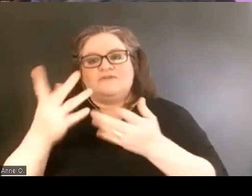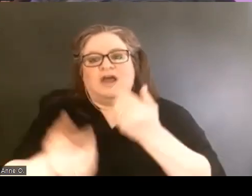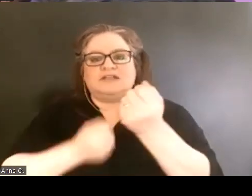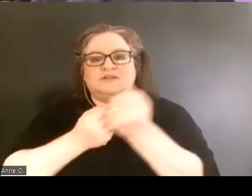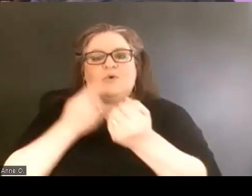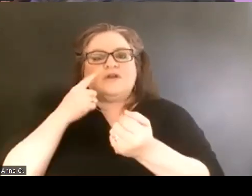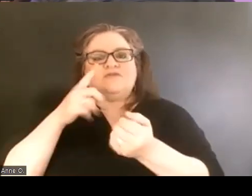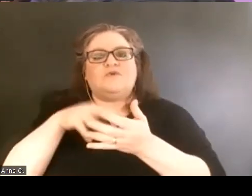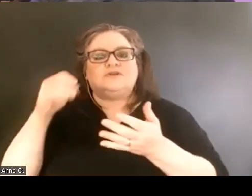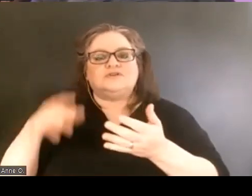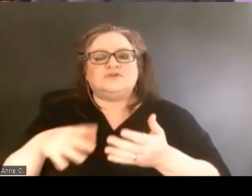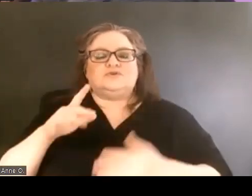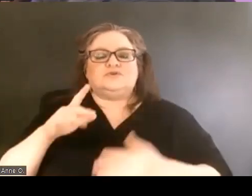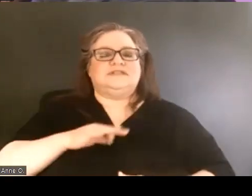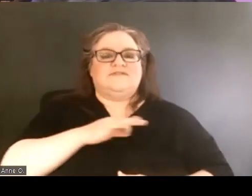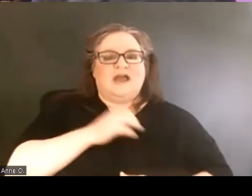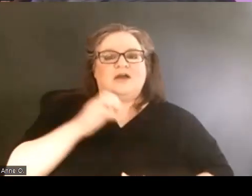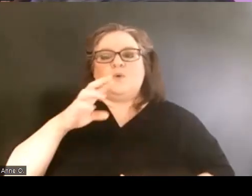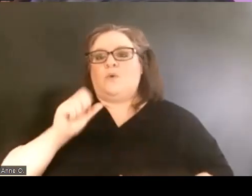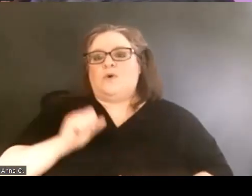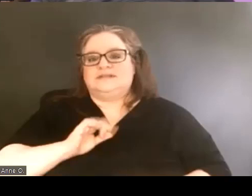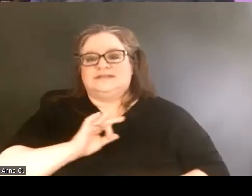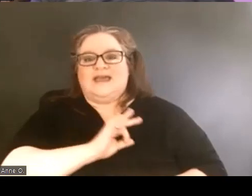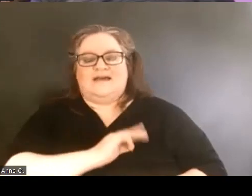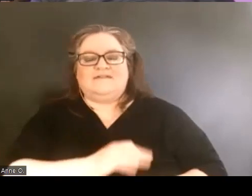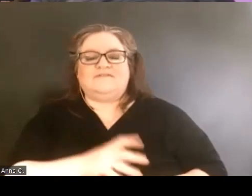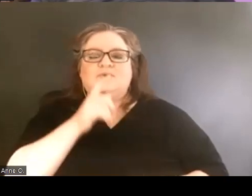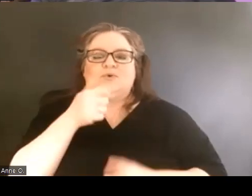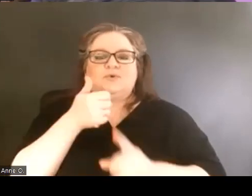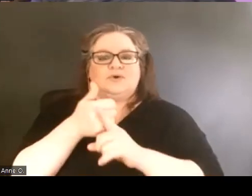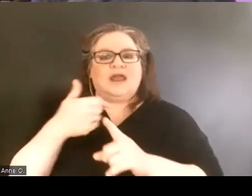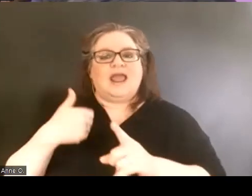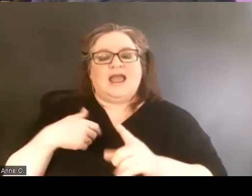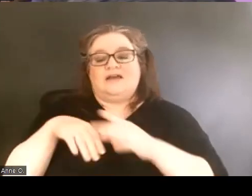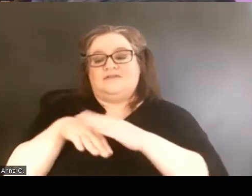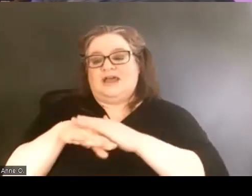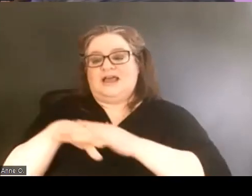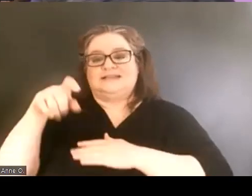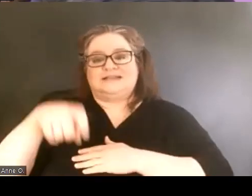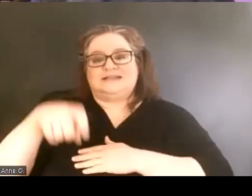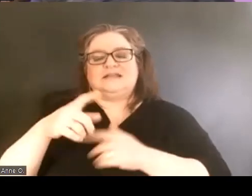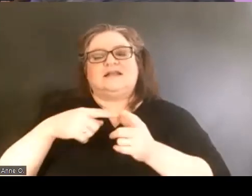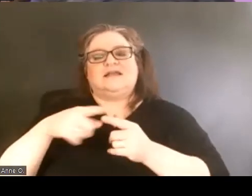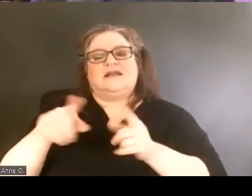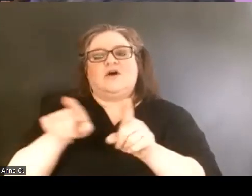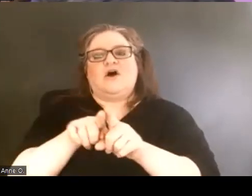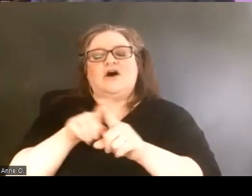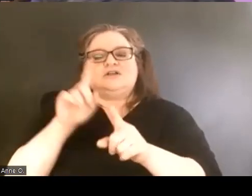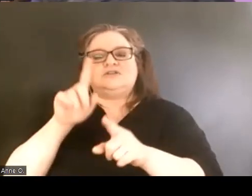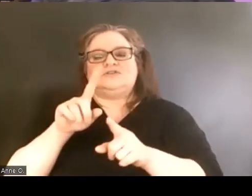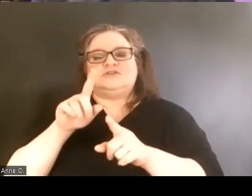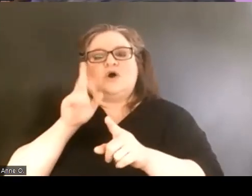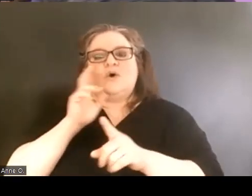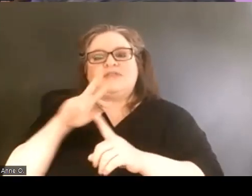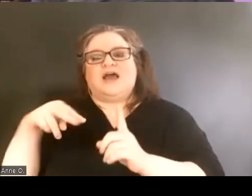faculty or staff who may have access needs. And then also the other side of that is